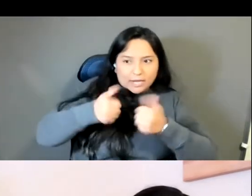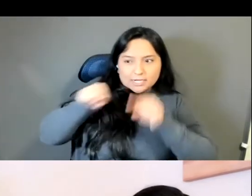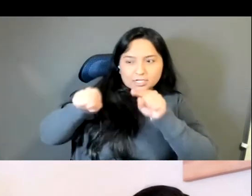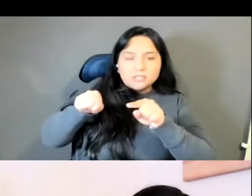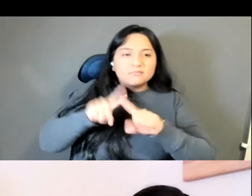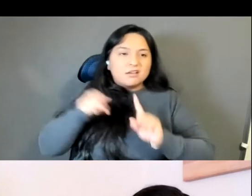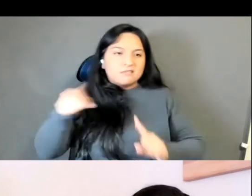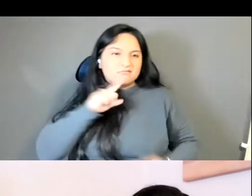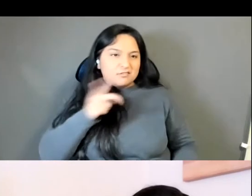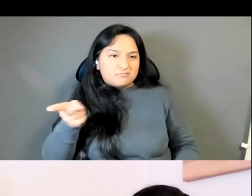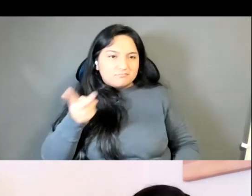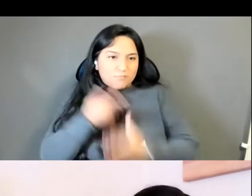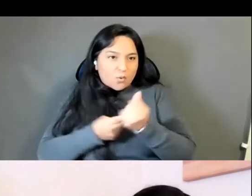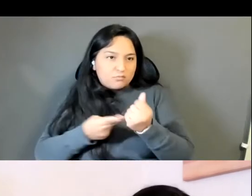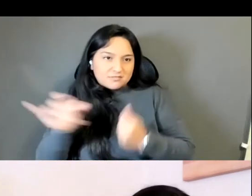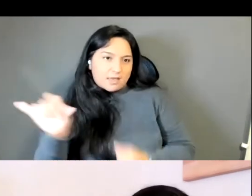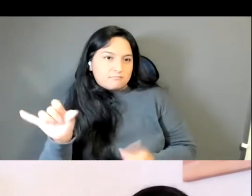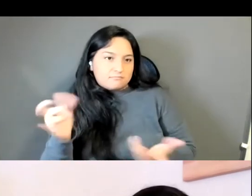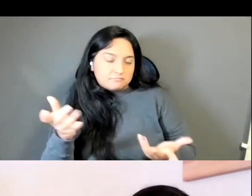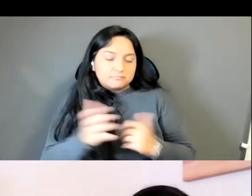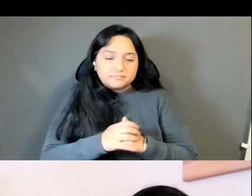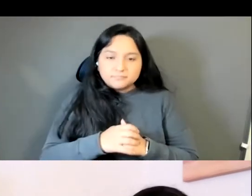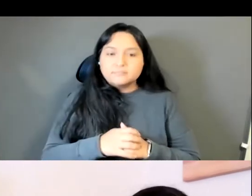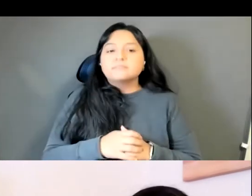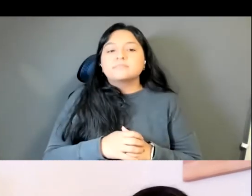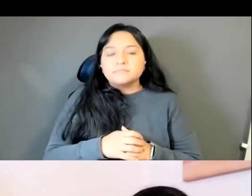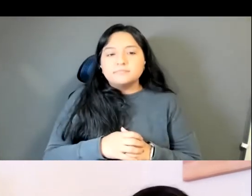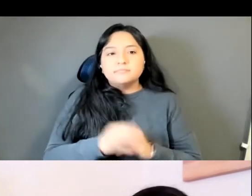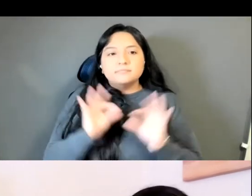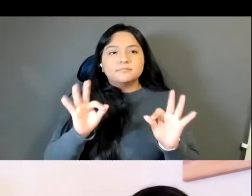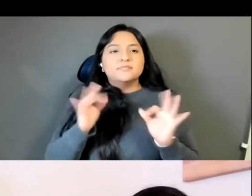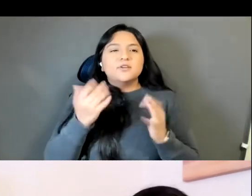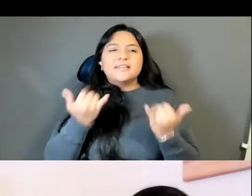in my questions and talk about language because I think you're both getting at this really